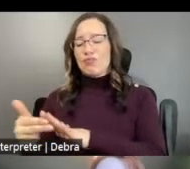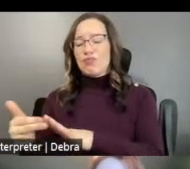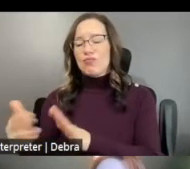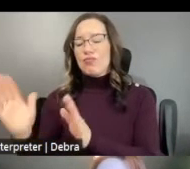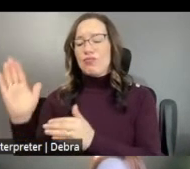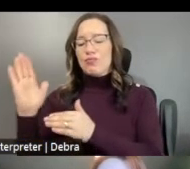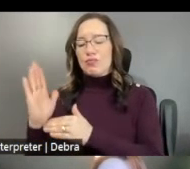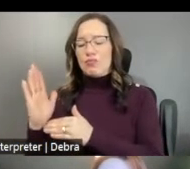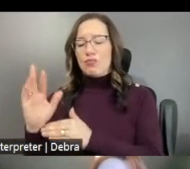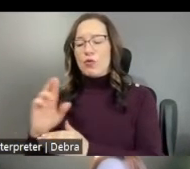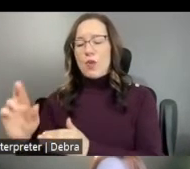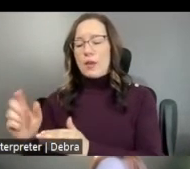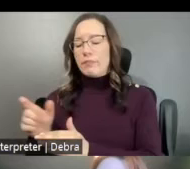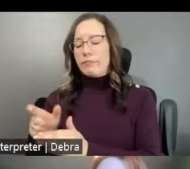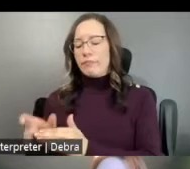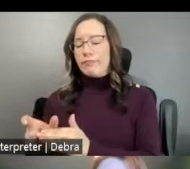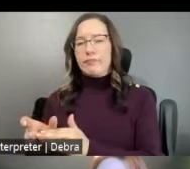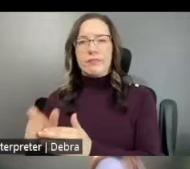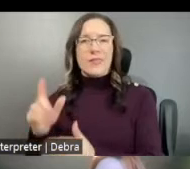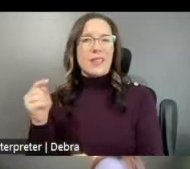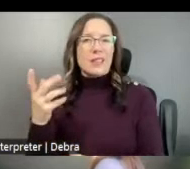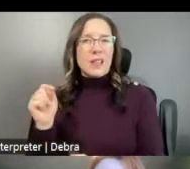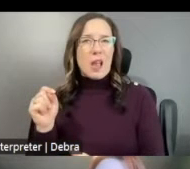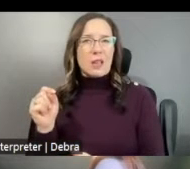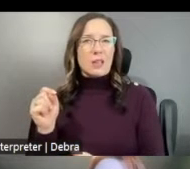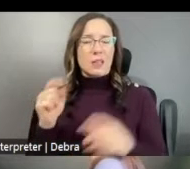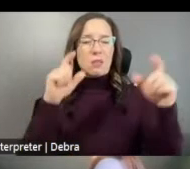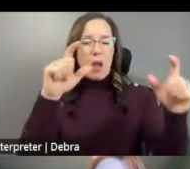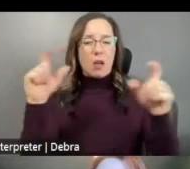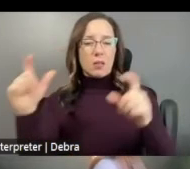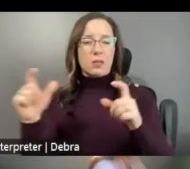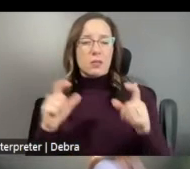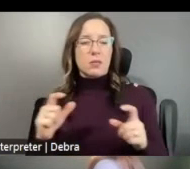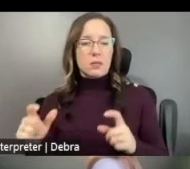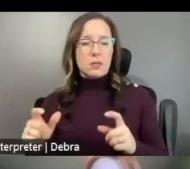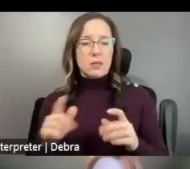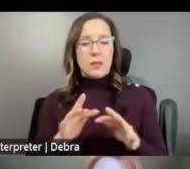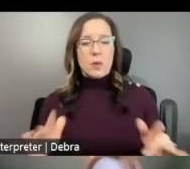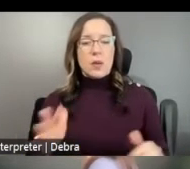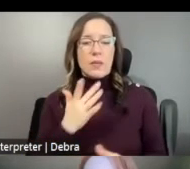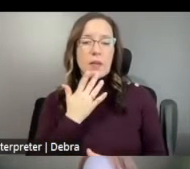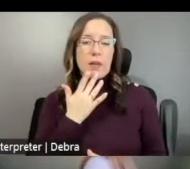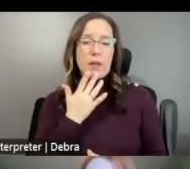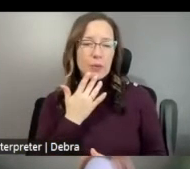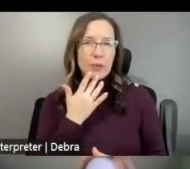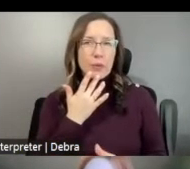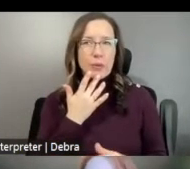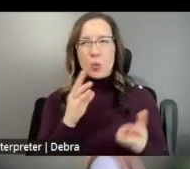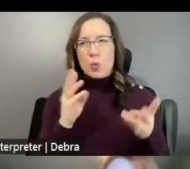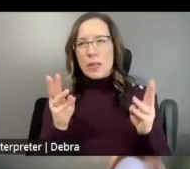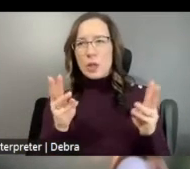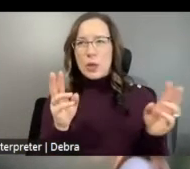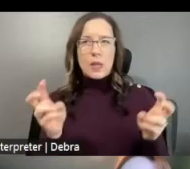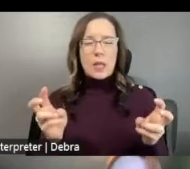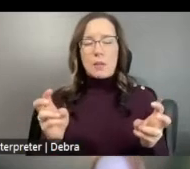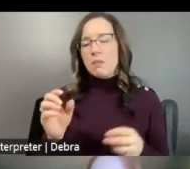MOSTLY INCLUDE TEXT BOXES IN A VARIETY OF COLORS THAT ARE KIND OF WINTER THEMED, SCARLET, REDS,